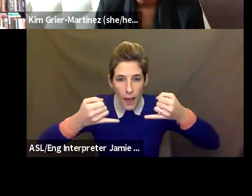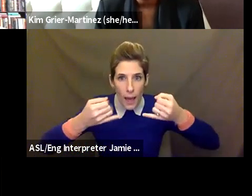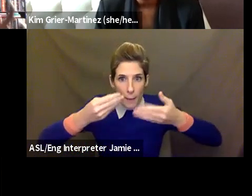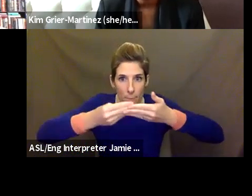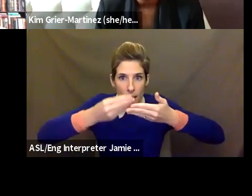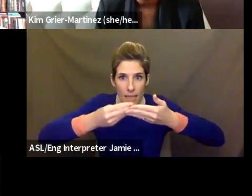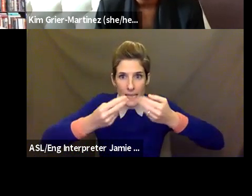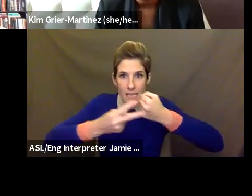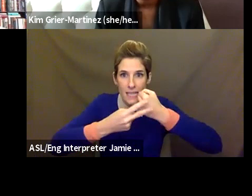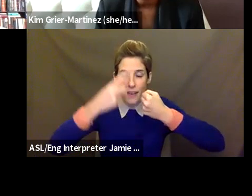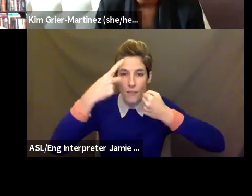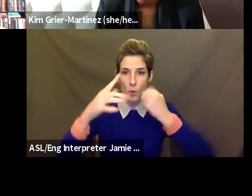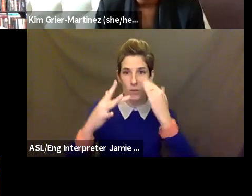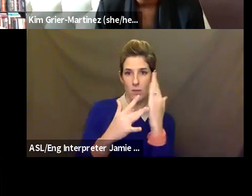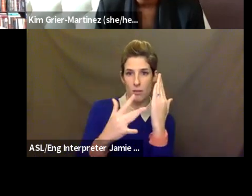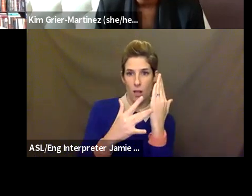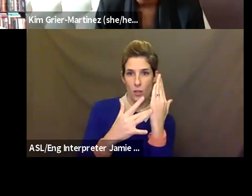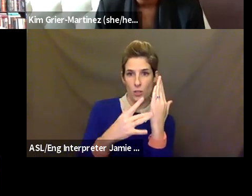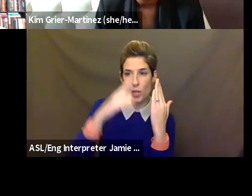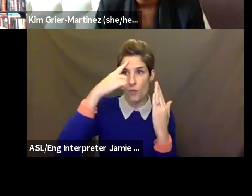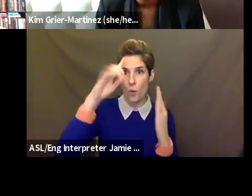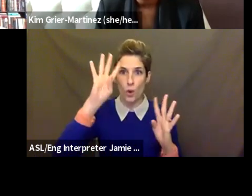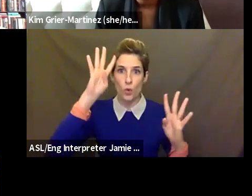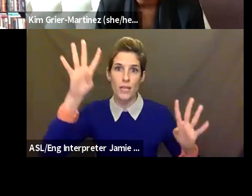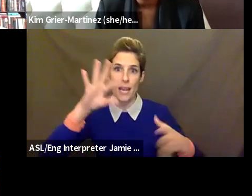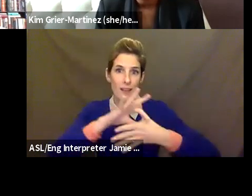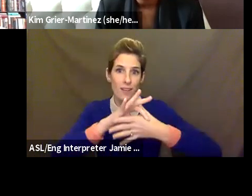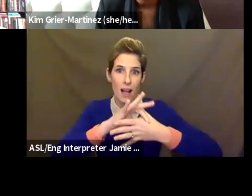creating content, just did not exist. We were ill-prepared.